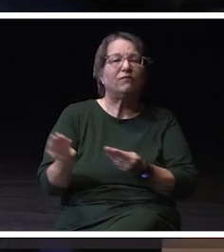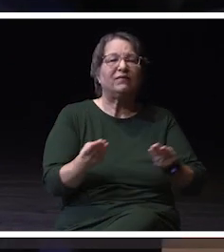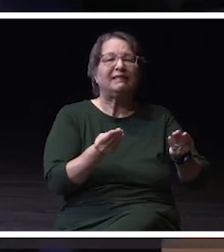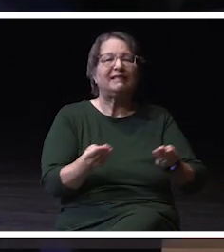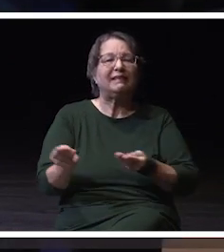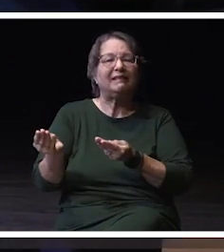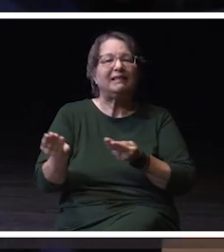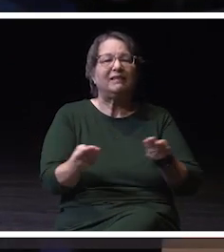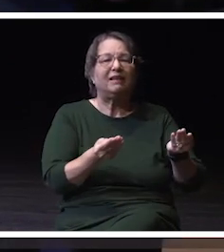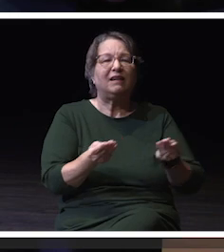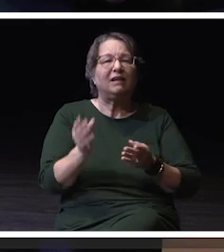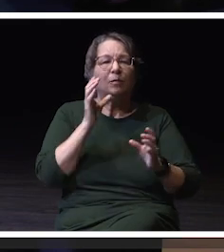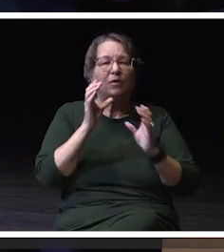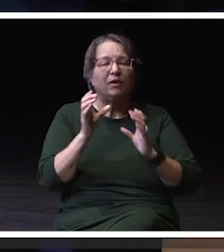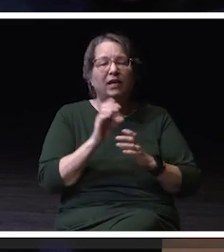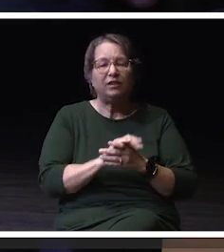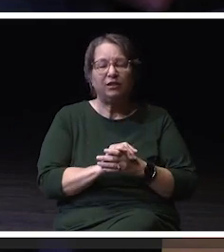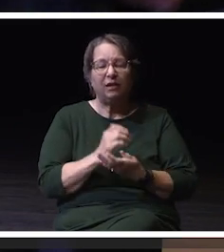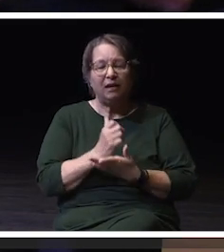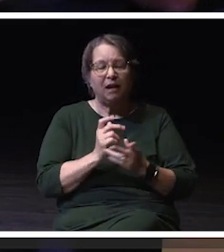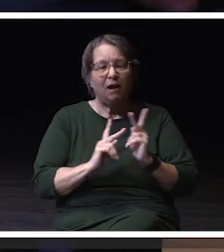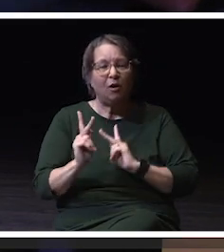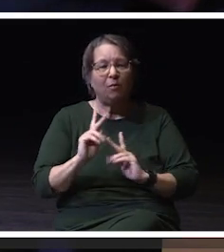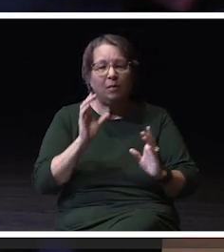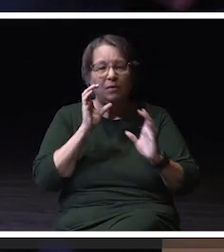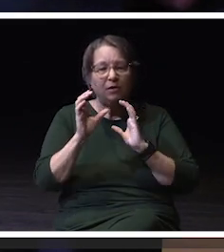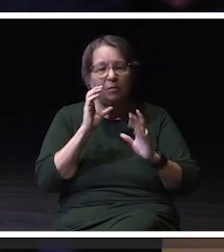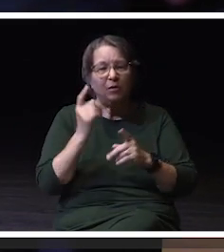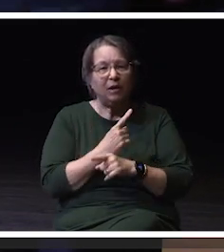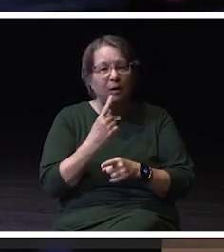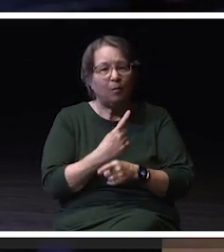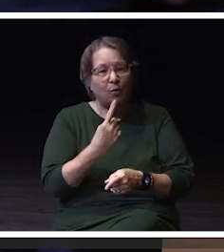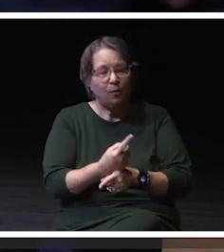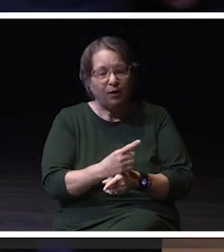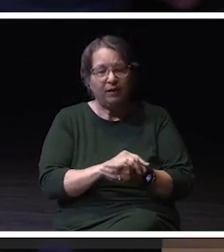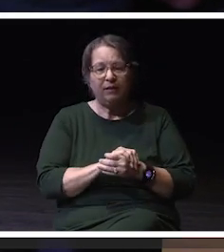to do what they want to do in an appropriate manner. Our campus should be